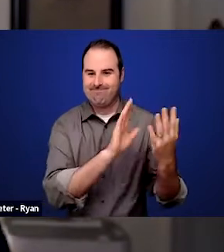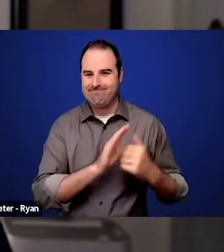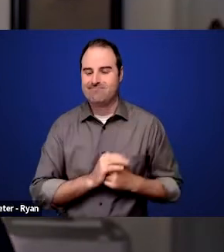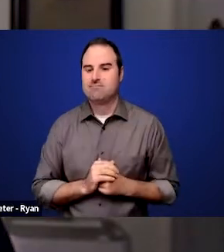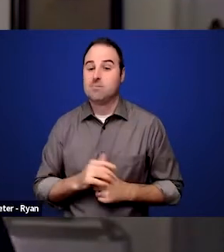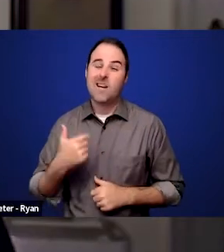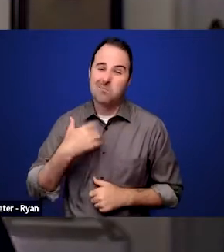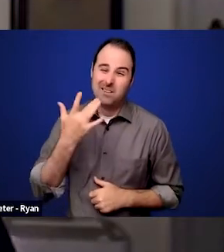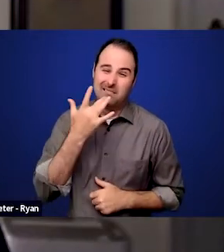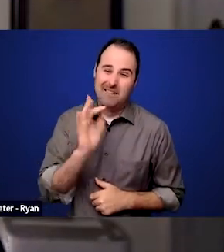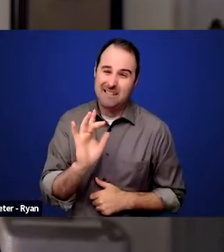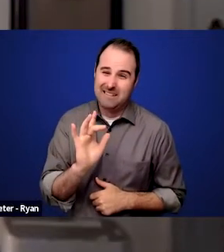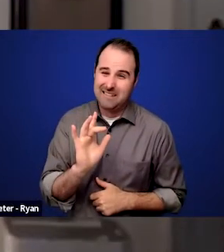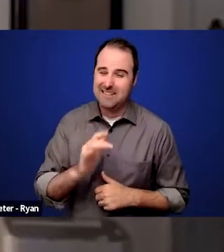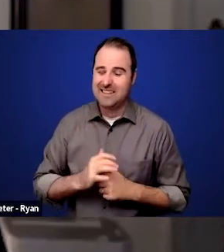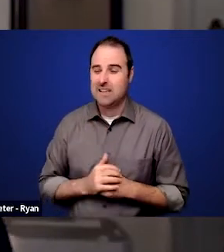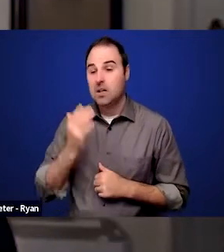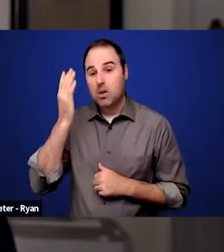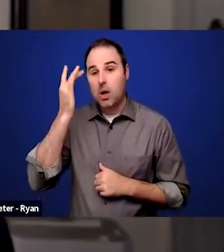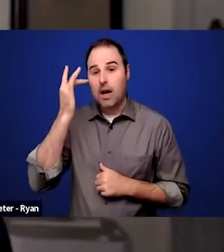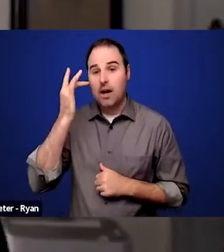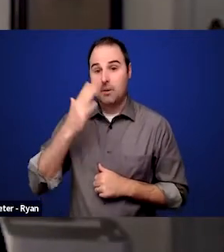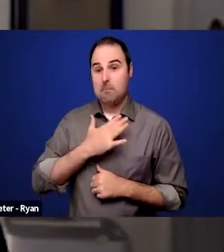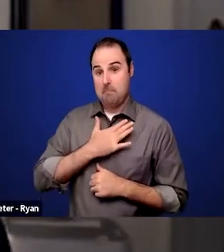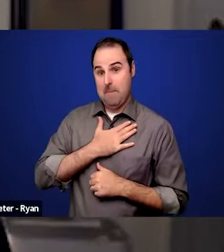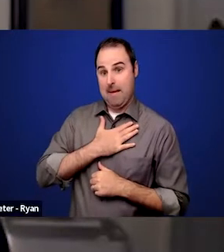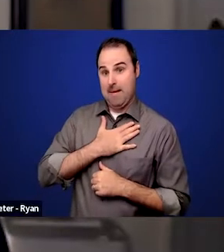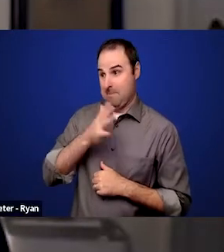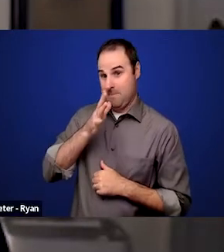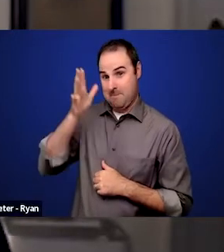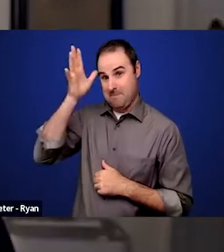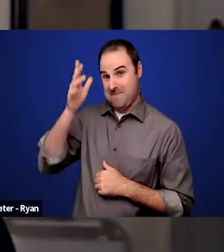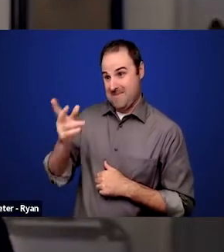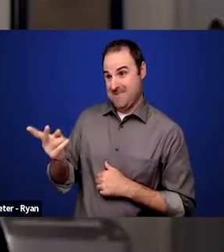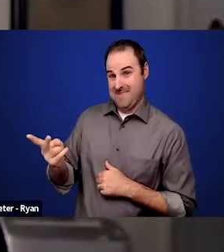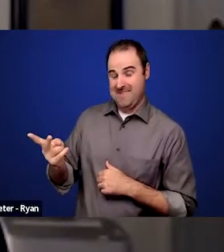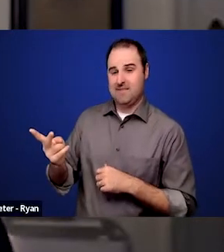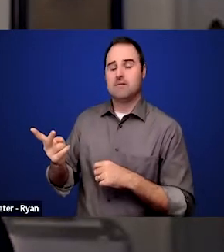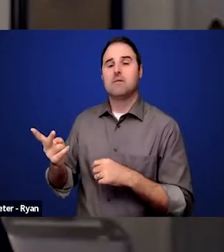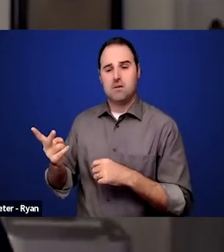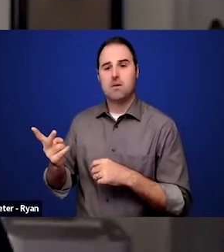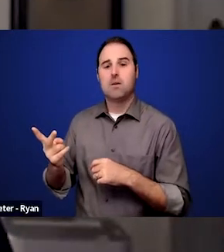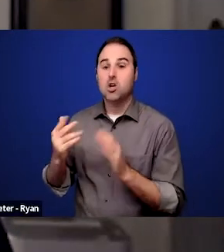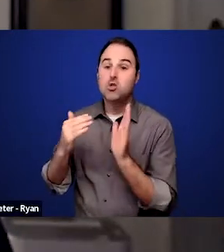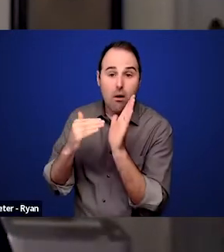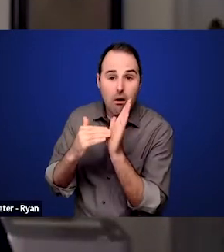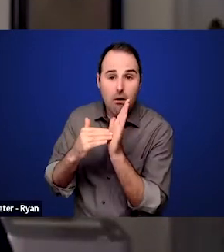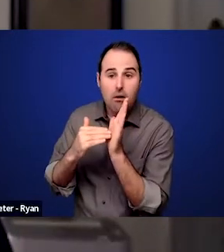that my parents early on, in spite of the fact that a doctor recommended that I be placed